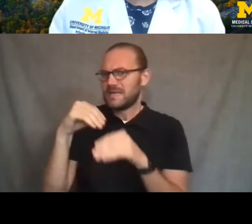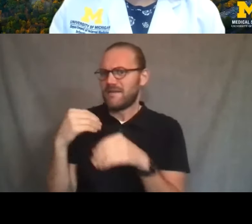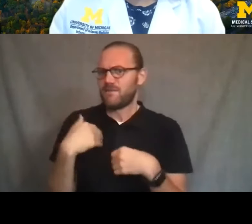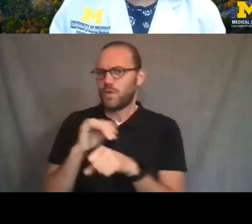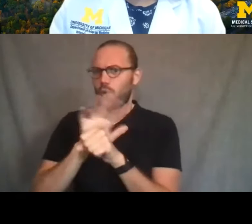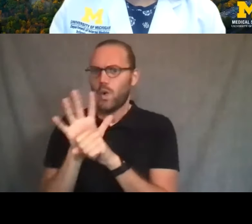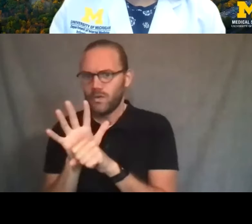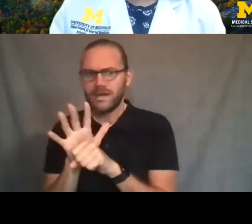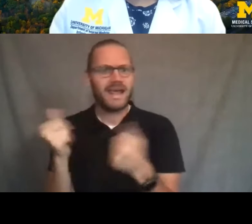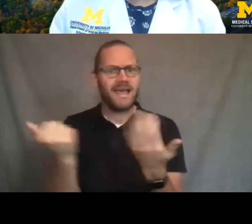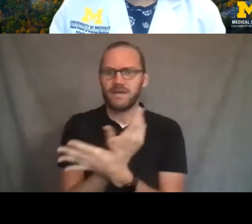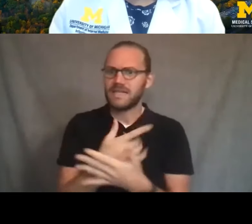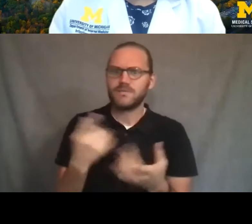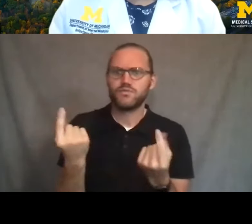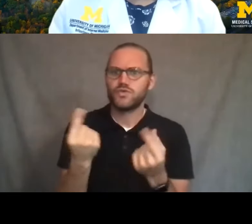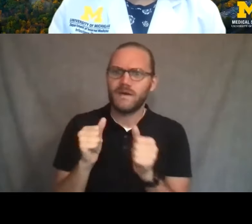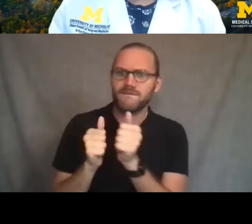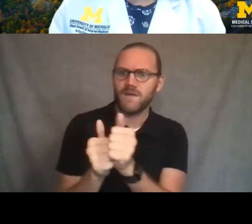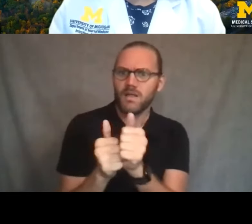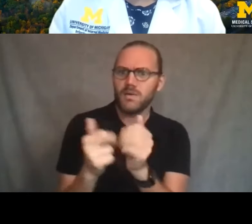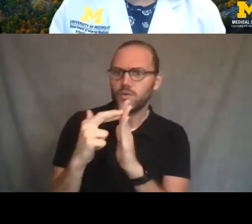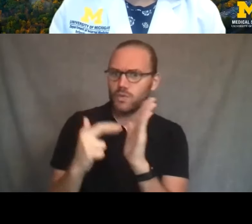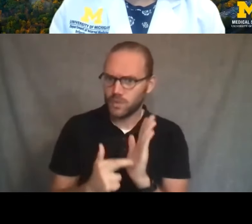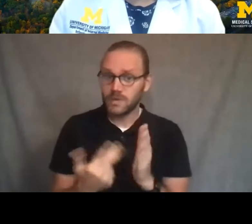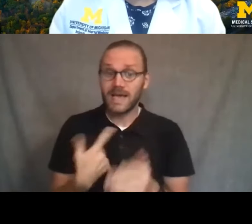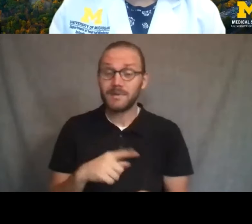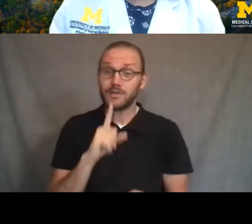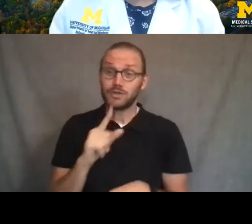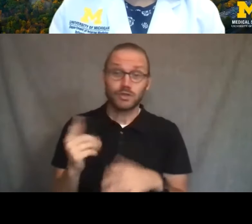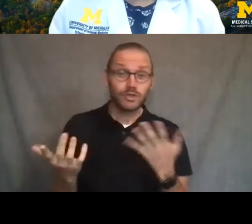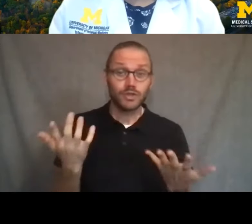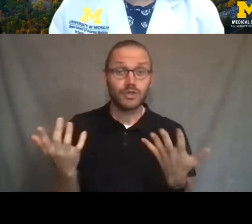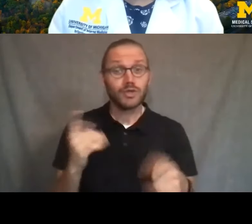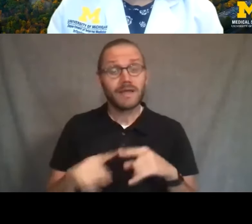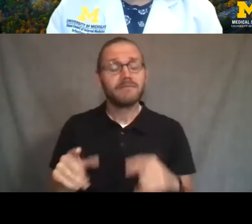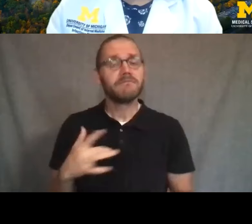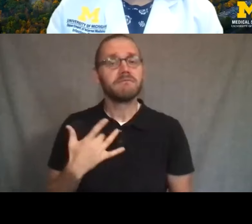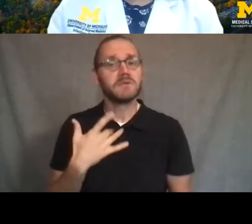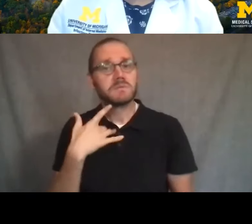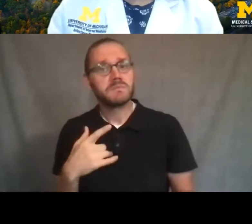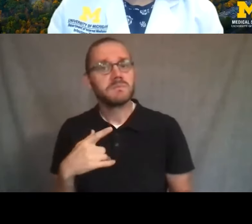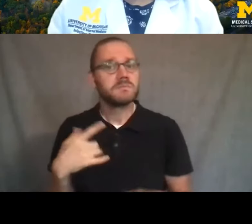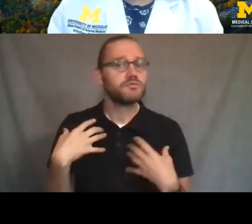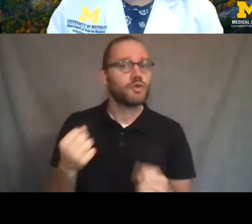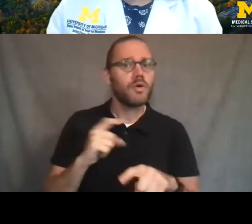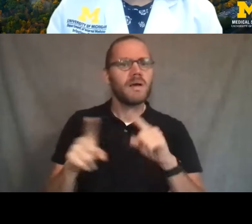I'm doing all the things I know how to do. So, you know, I don't know if that's reassuring or not, but that's really the situation we're gonna be living with for awhile,